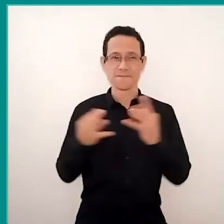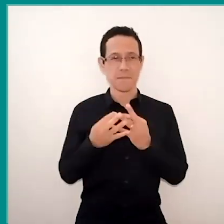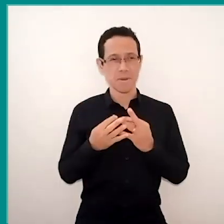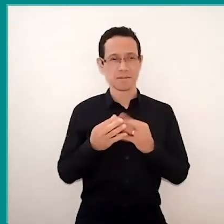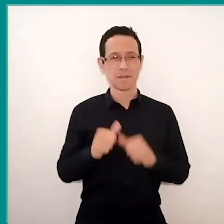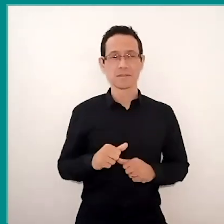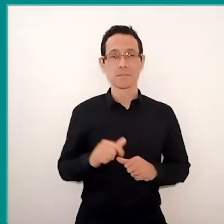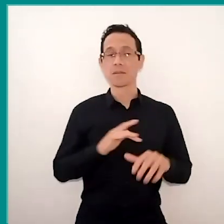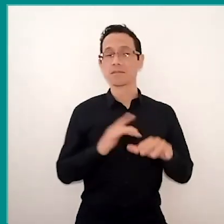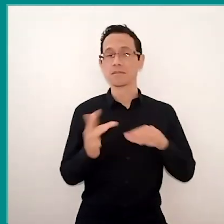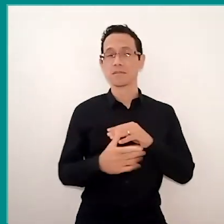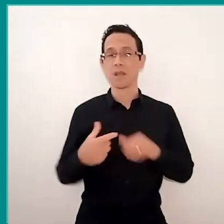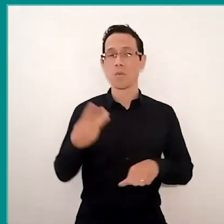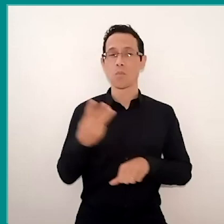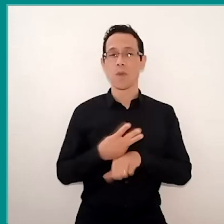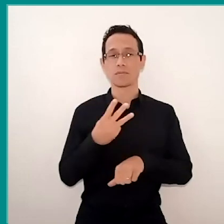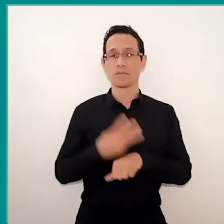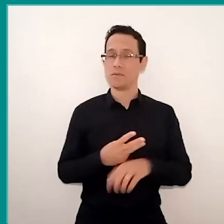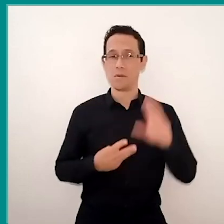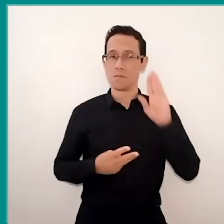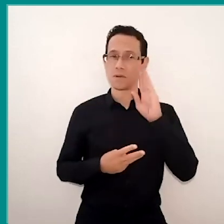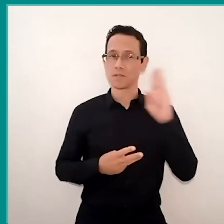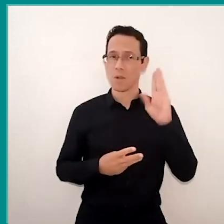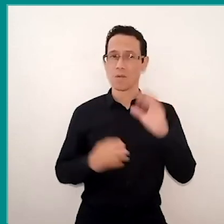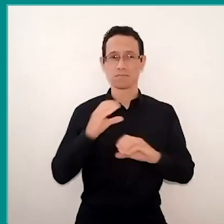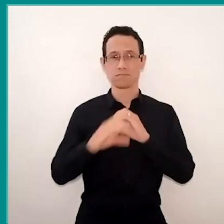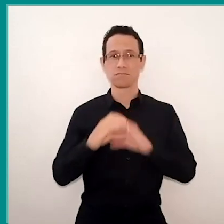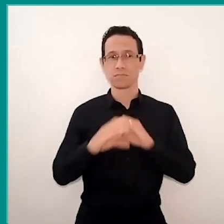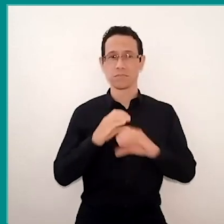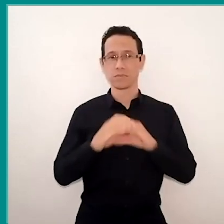we have Whatsapp as a main communication channel, as already mentioned there.